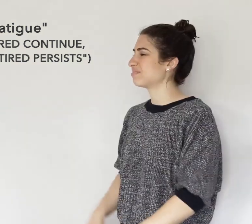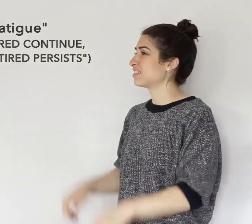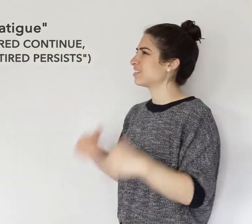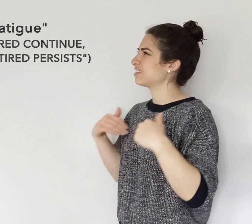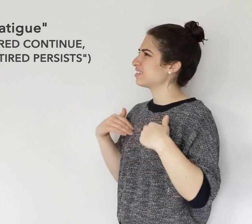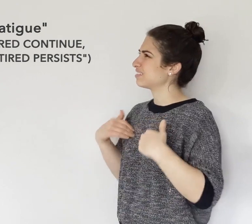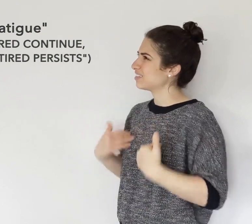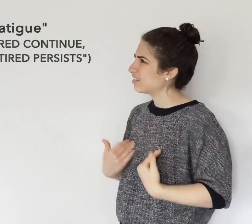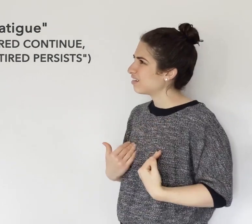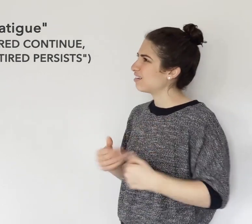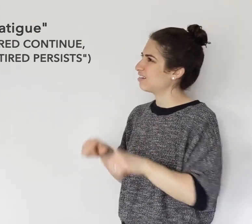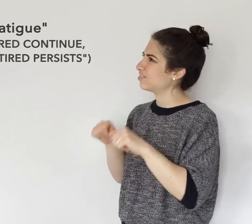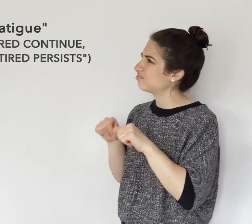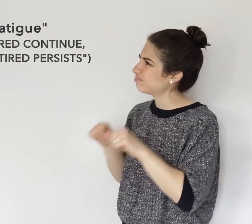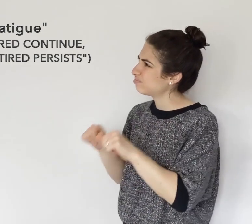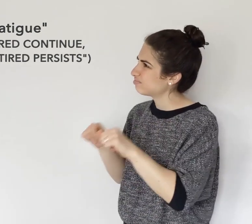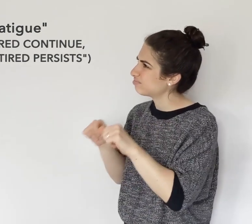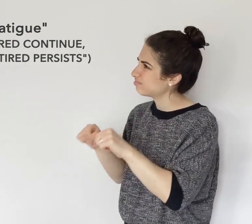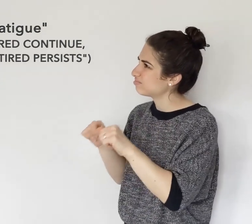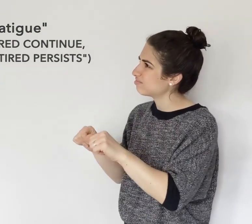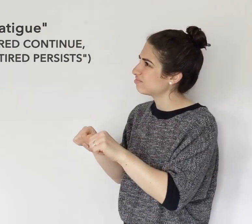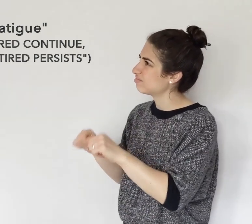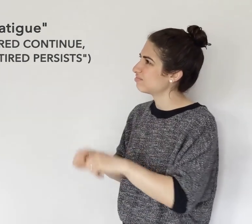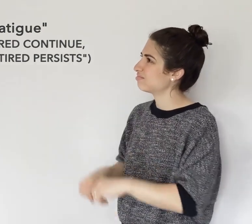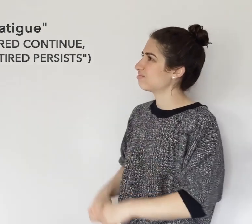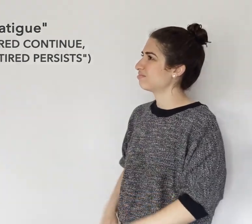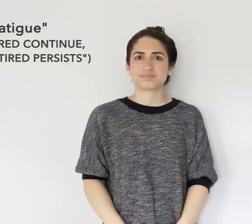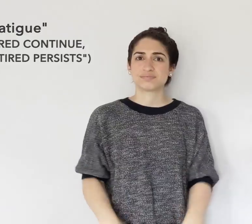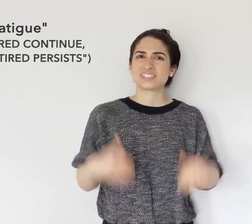TIRED CONTINUALLY